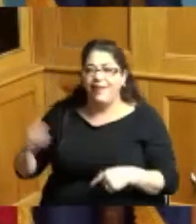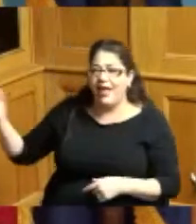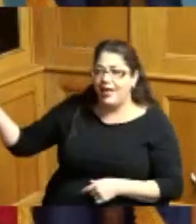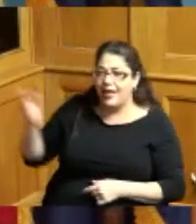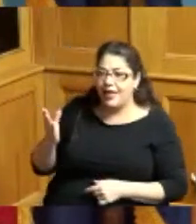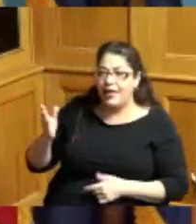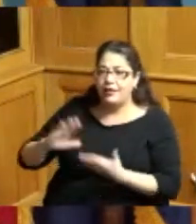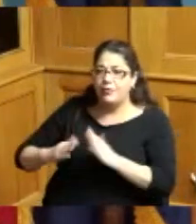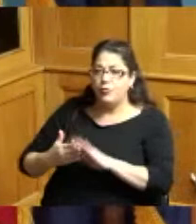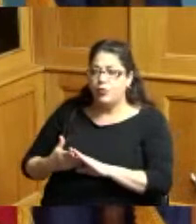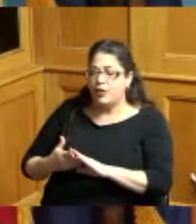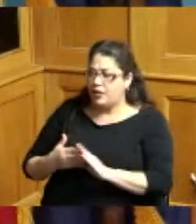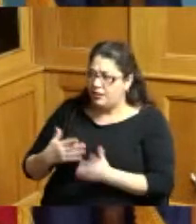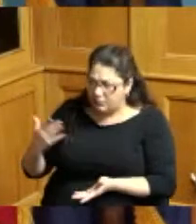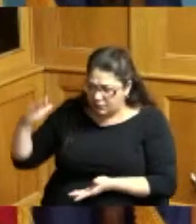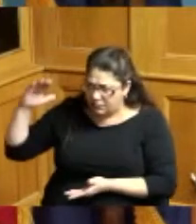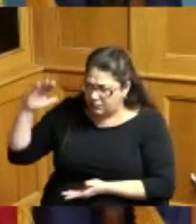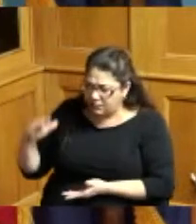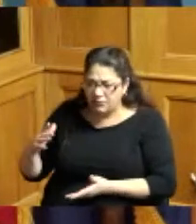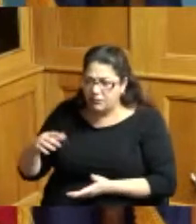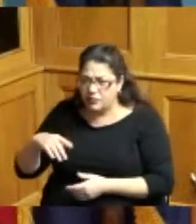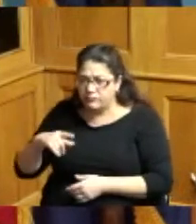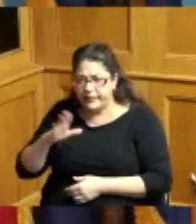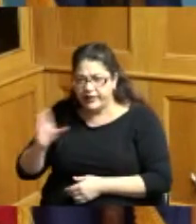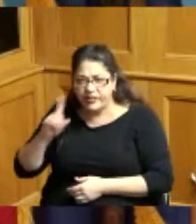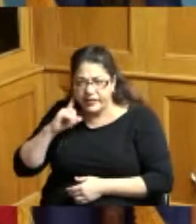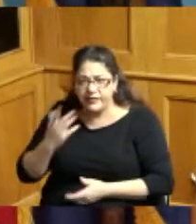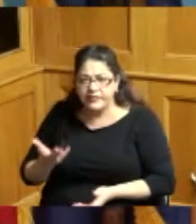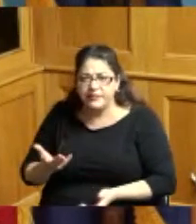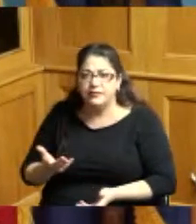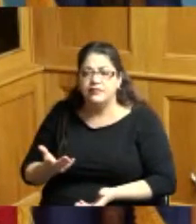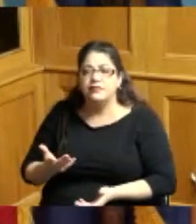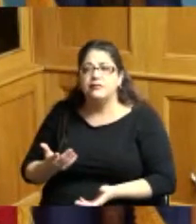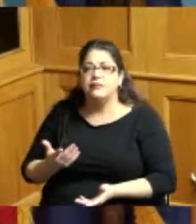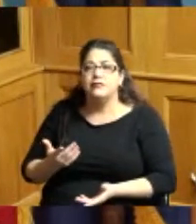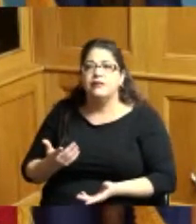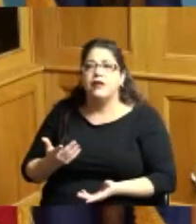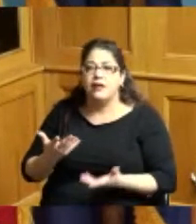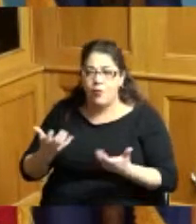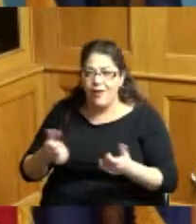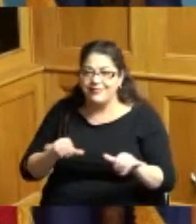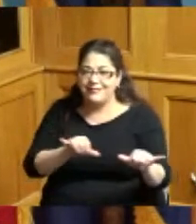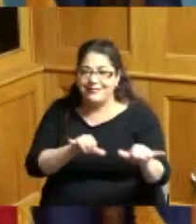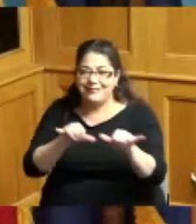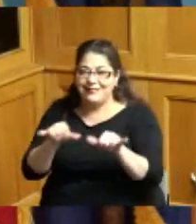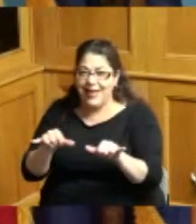less questions I just want to have the game played just like on Sunday the good thing about the Super